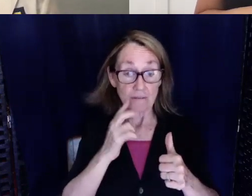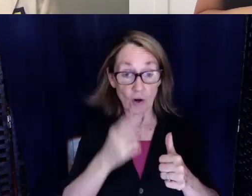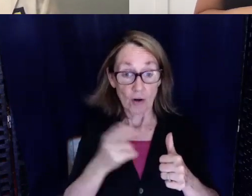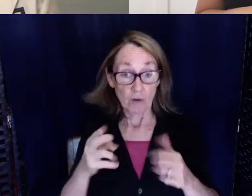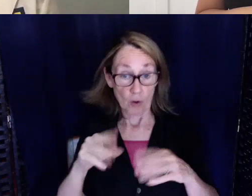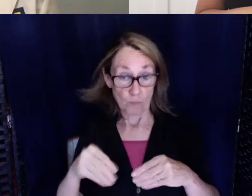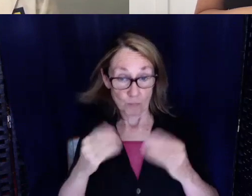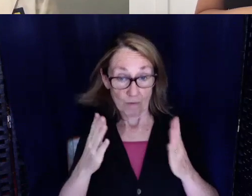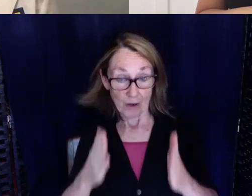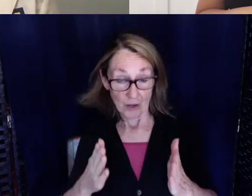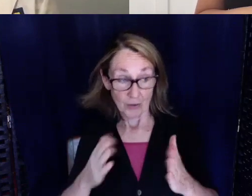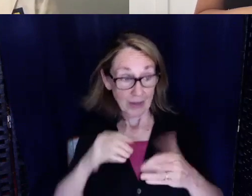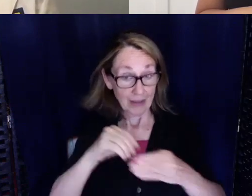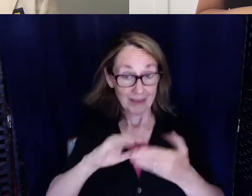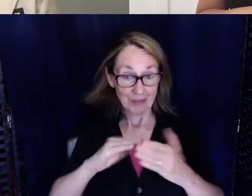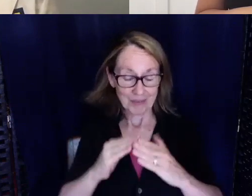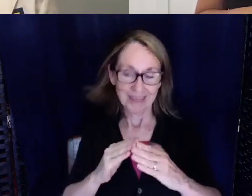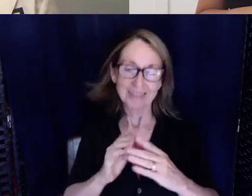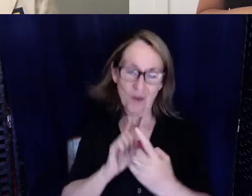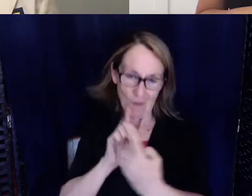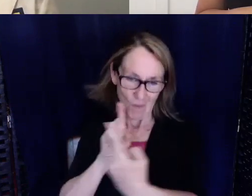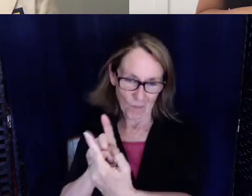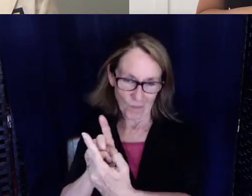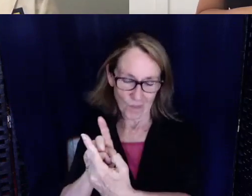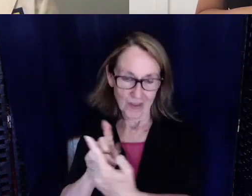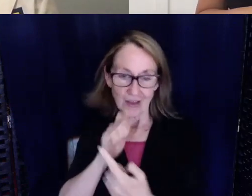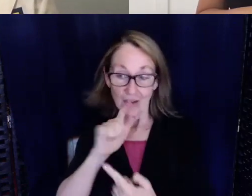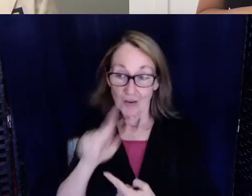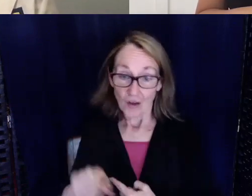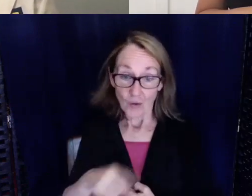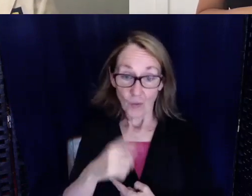community go see them because not only are you supporting deaf